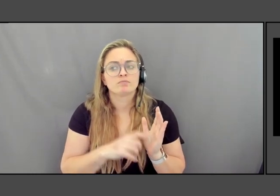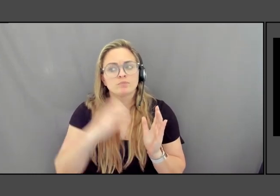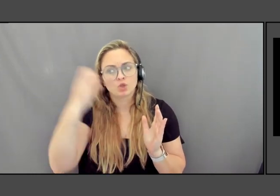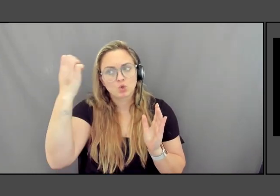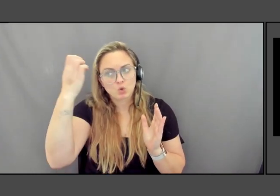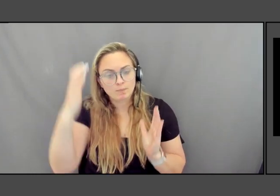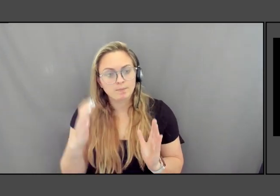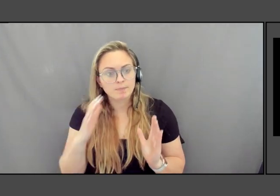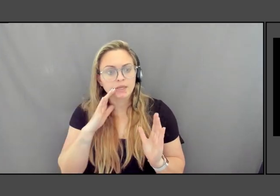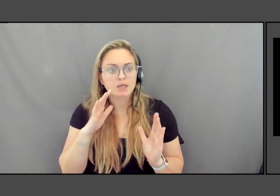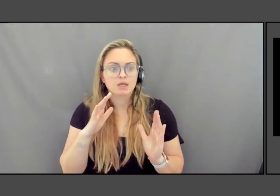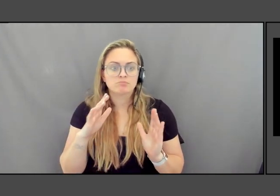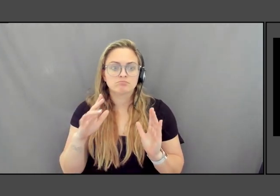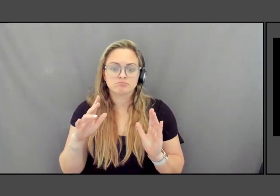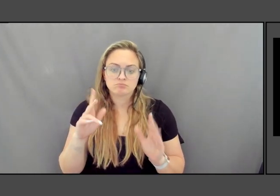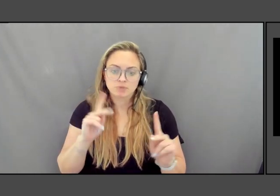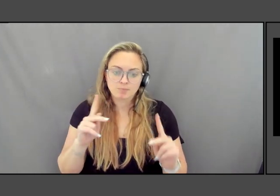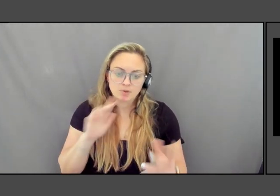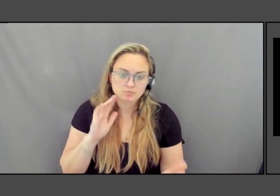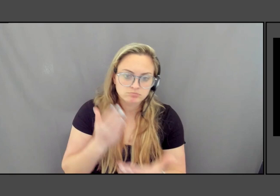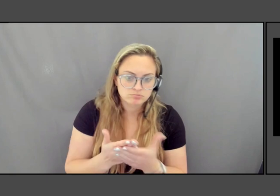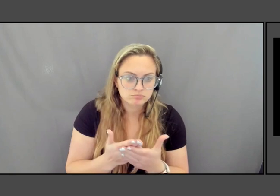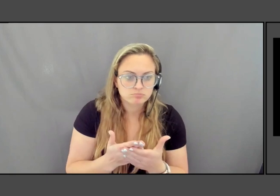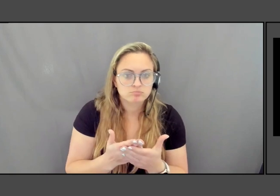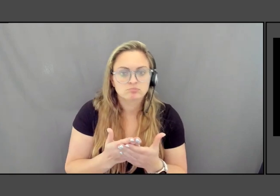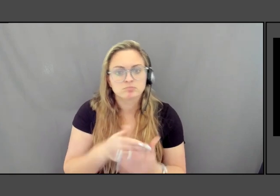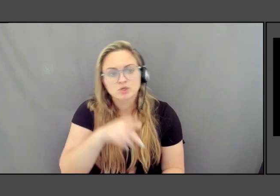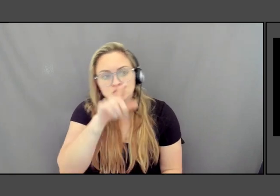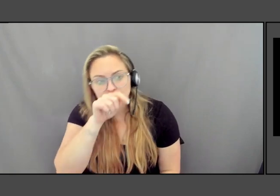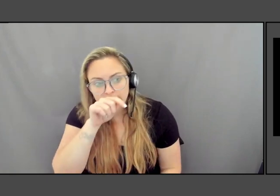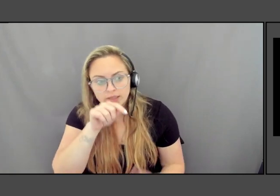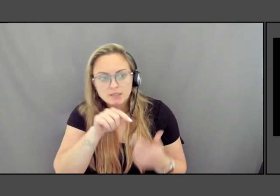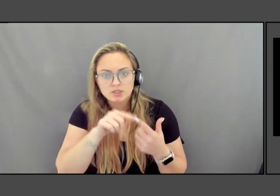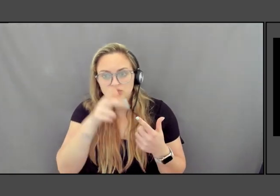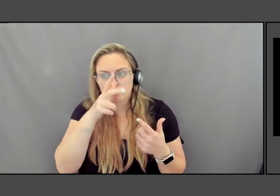and they brought chickens and rats and probably pigs in it